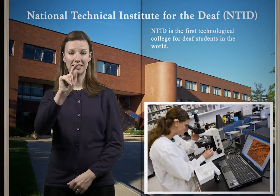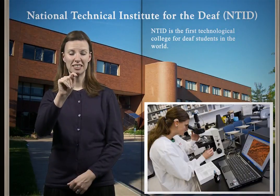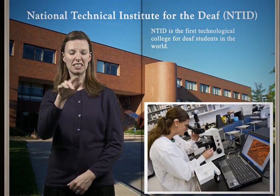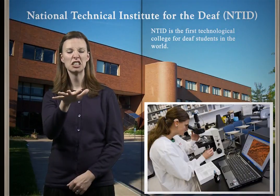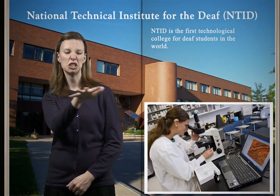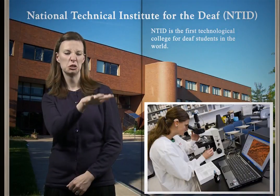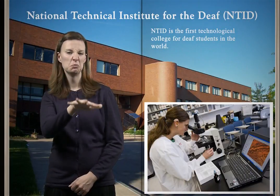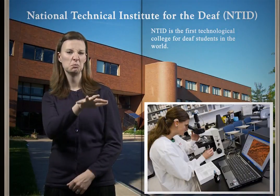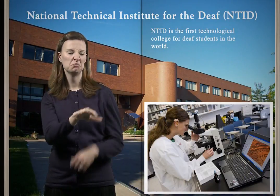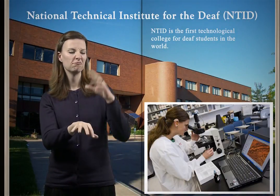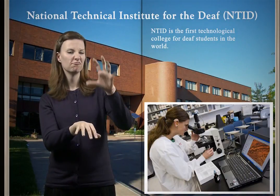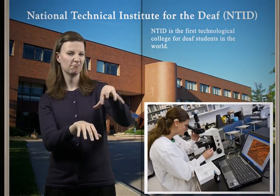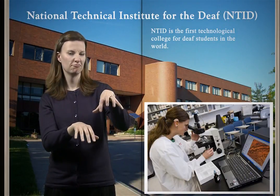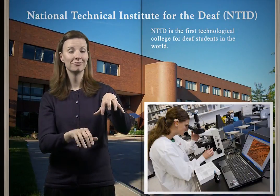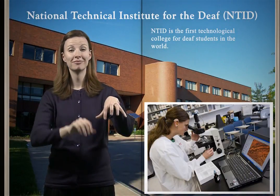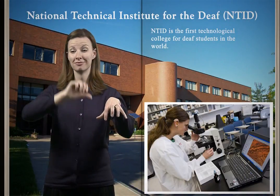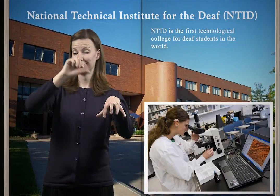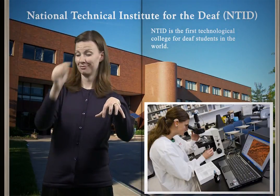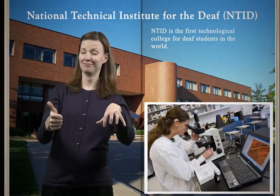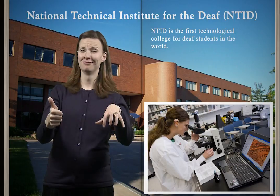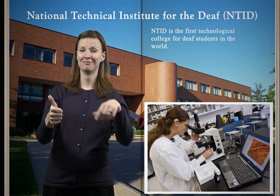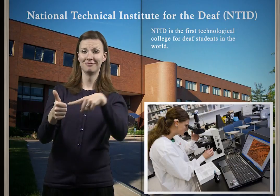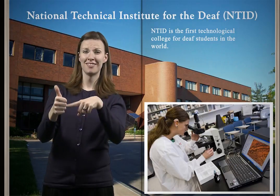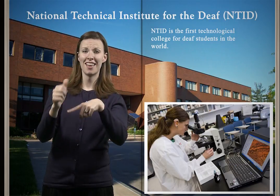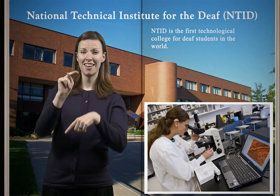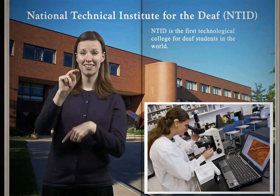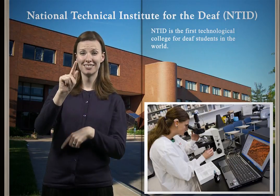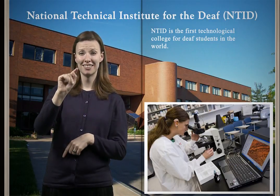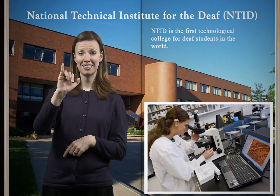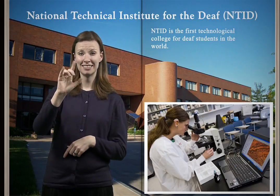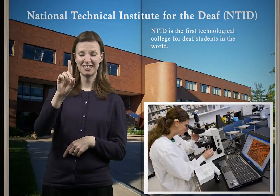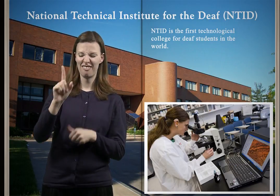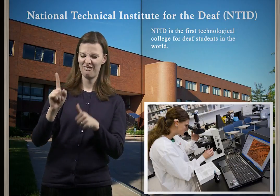Located on the campus of the Rochester Institute of Technology, NTID